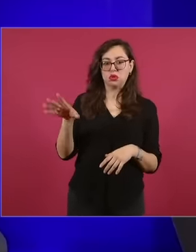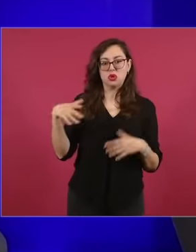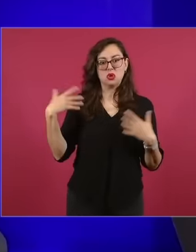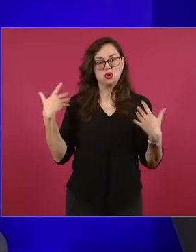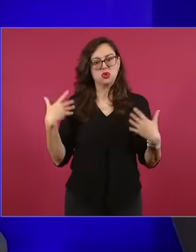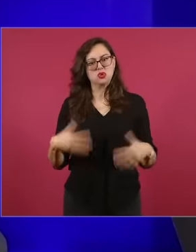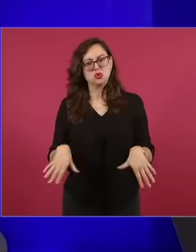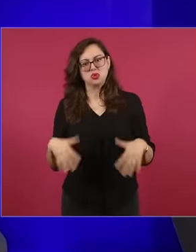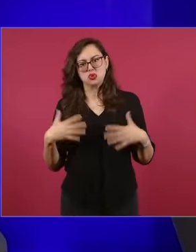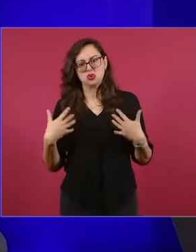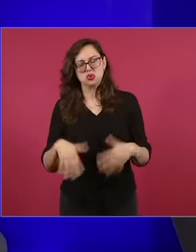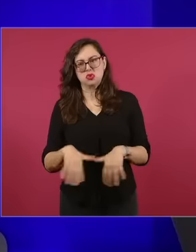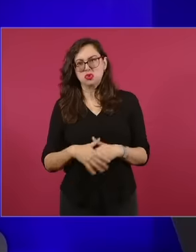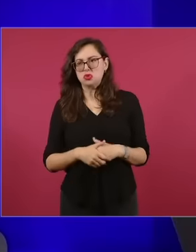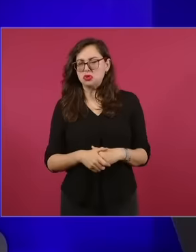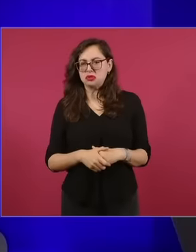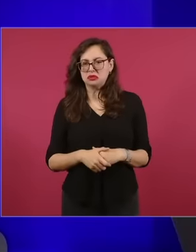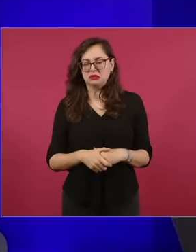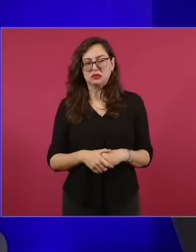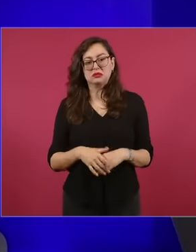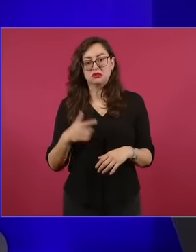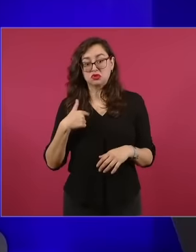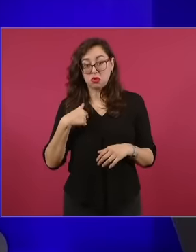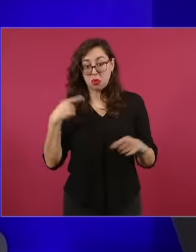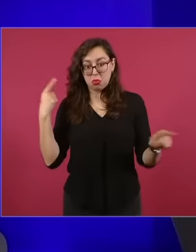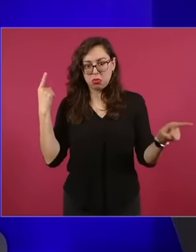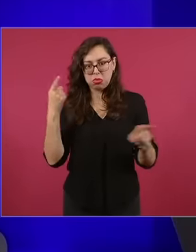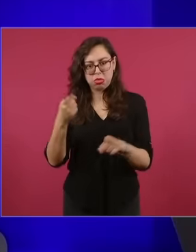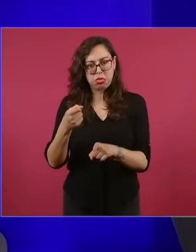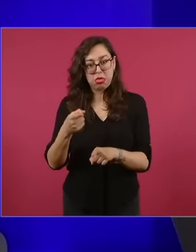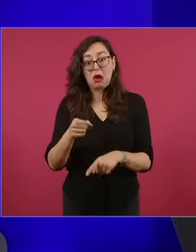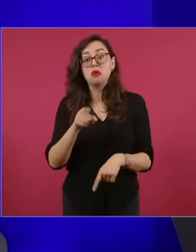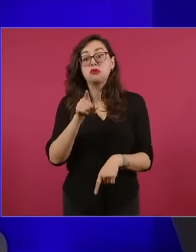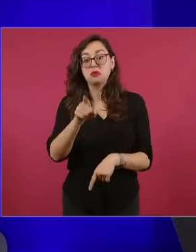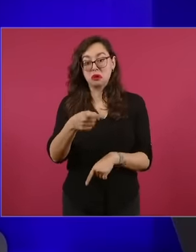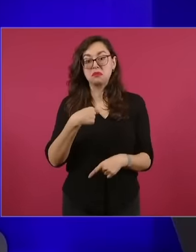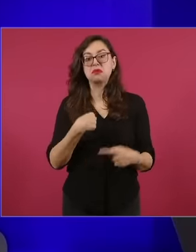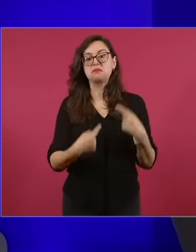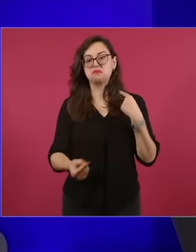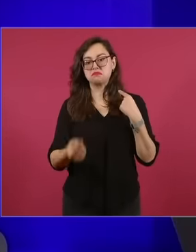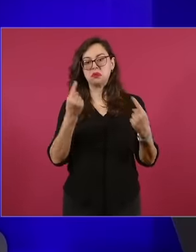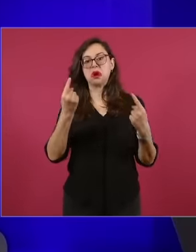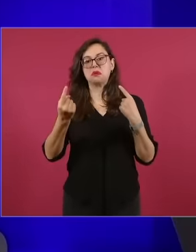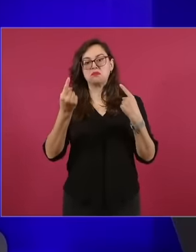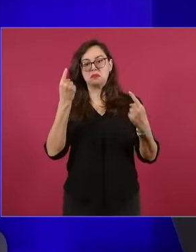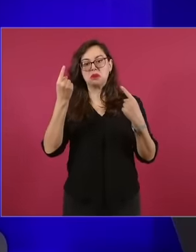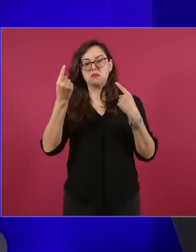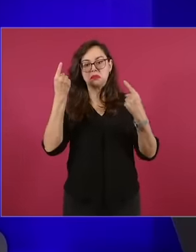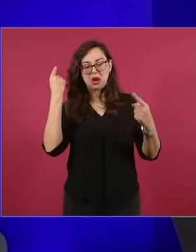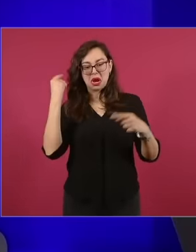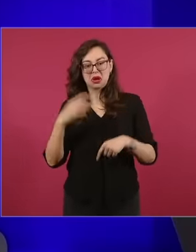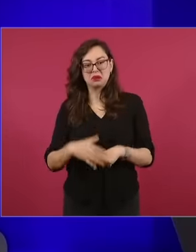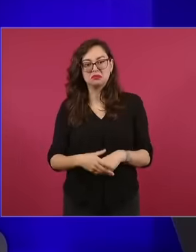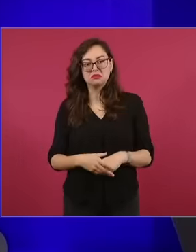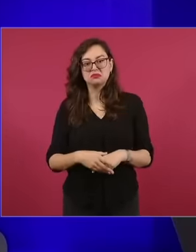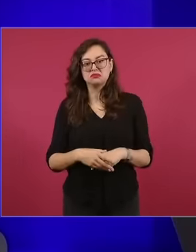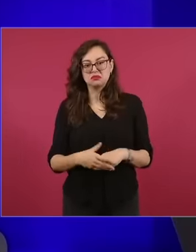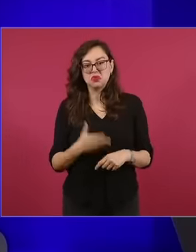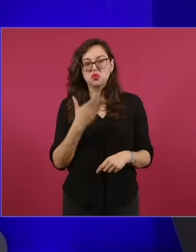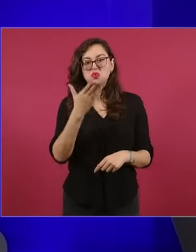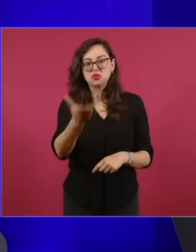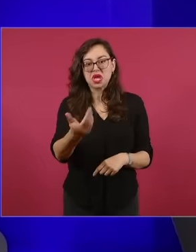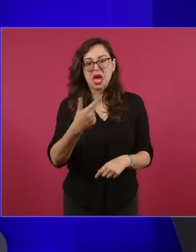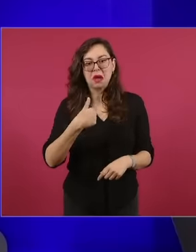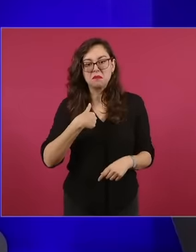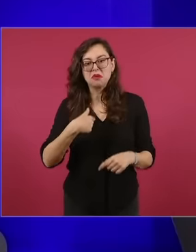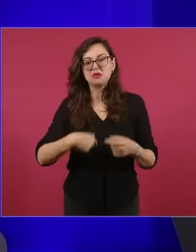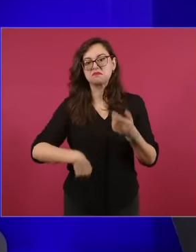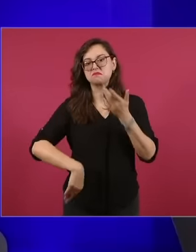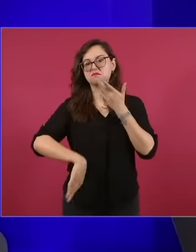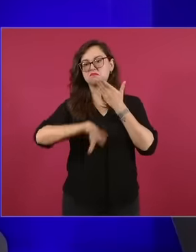for 6 years, you make a friend of a friend, you don't persecute them like you persecuted me with